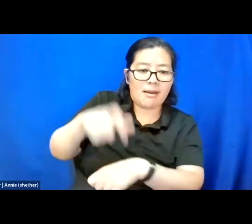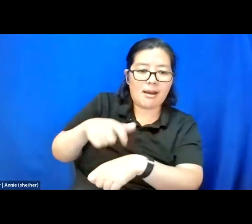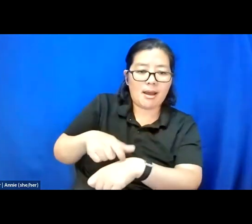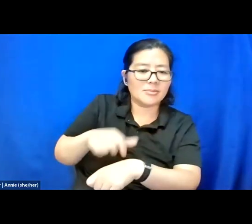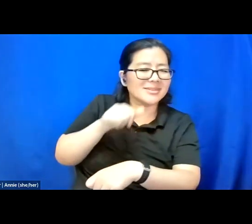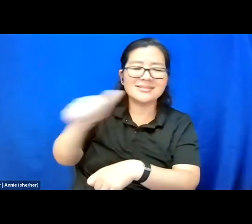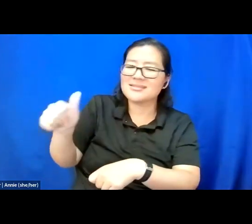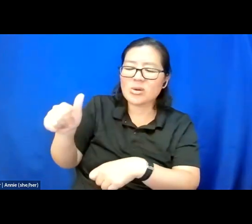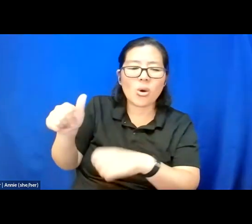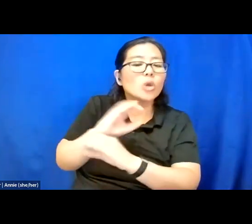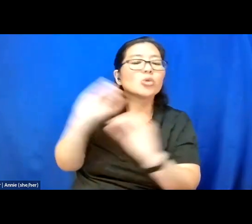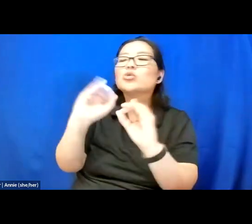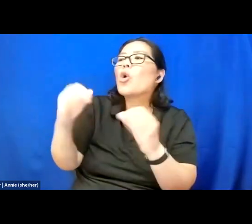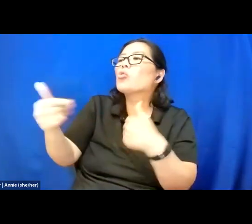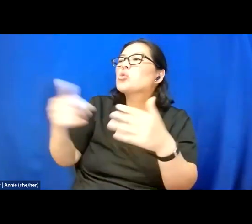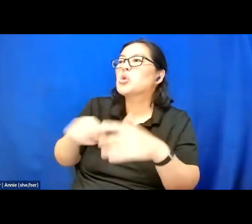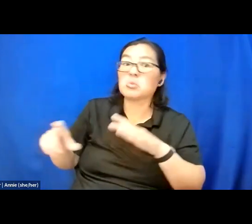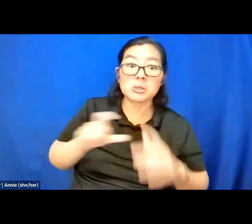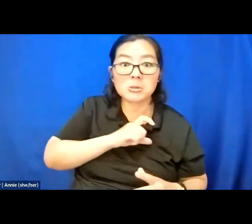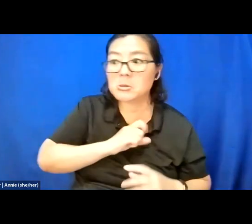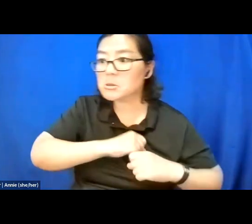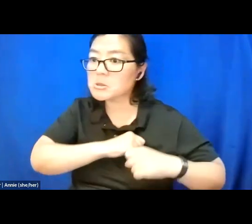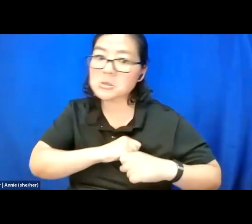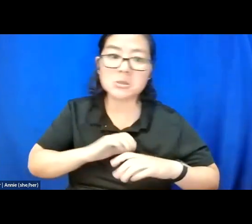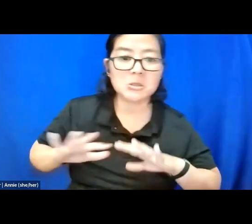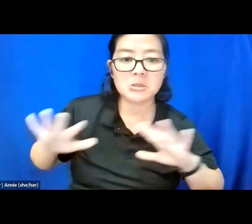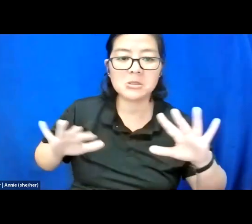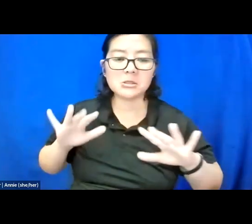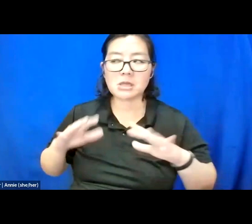without a security guard -- there was no room with a security guard outside.